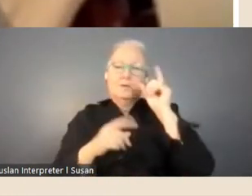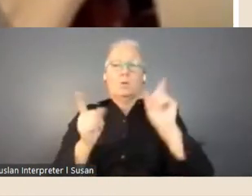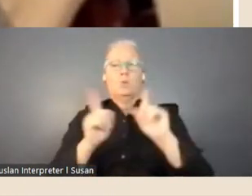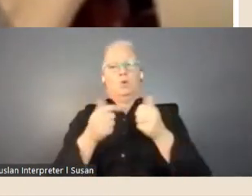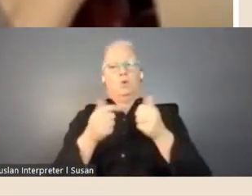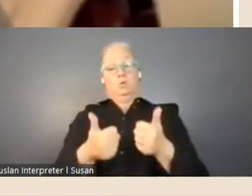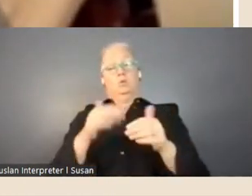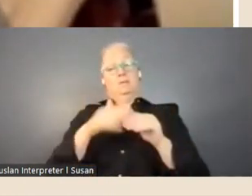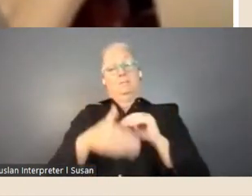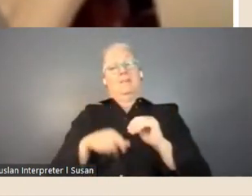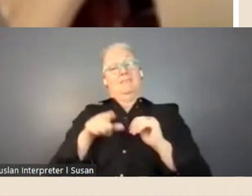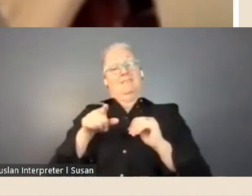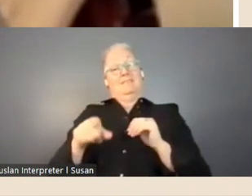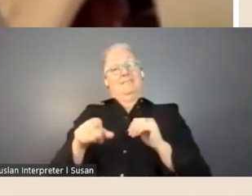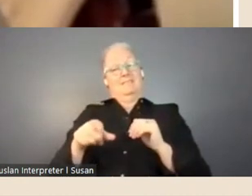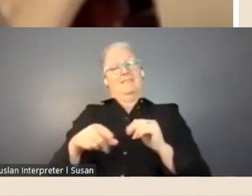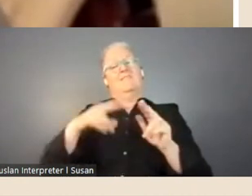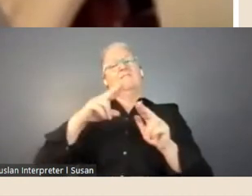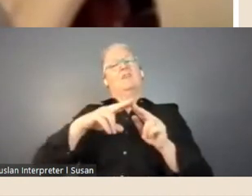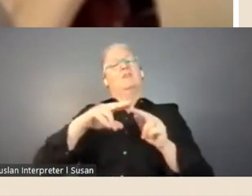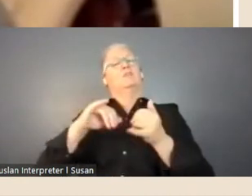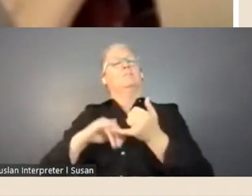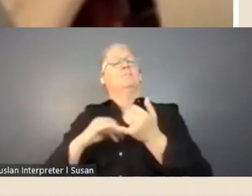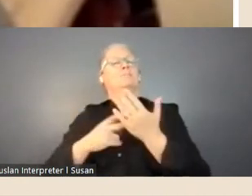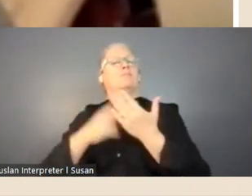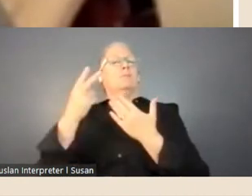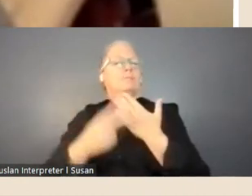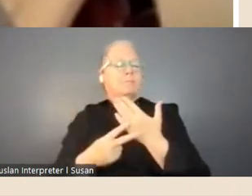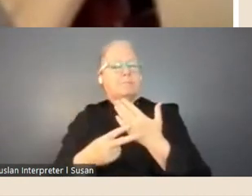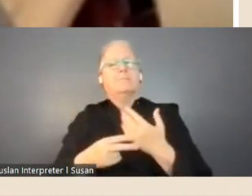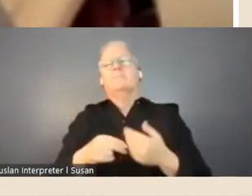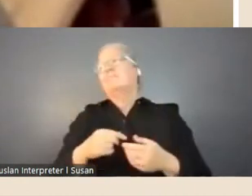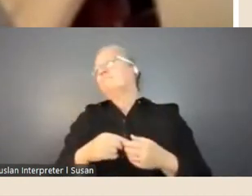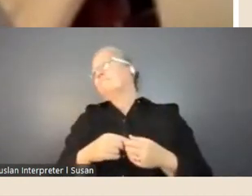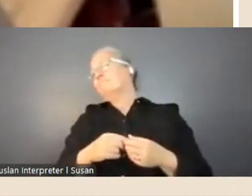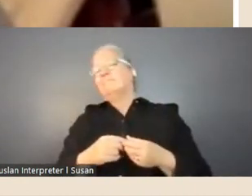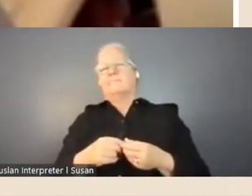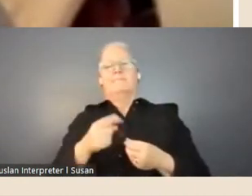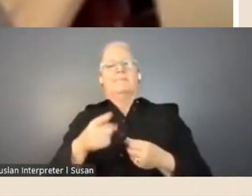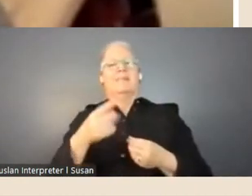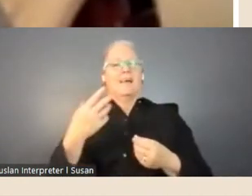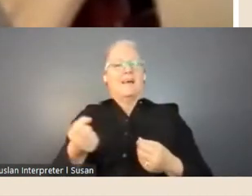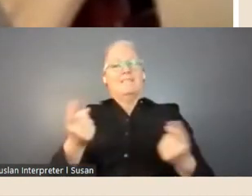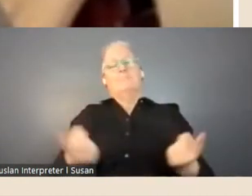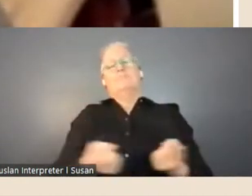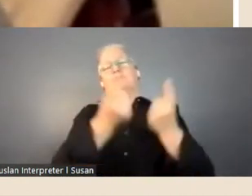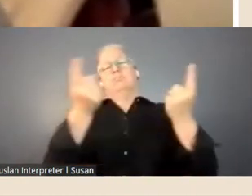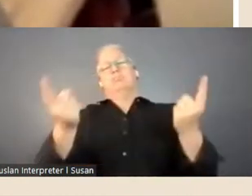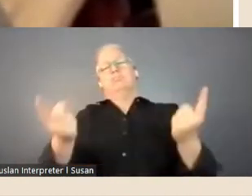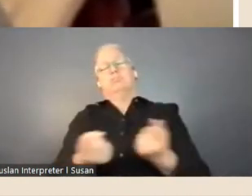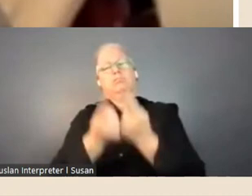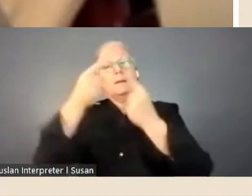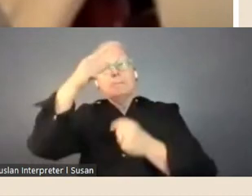it draws interest from a really diverse range of individuals and every fellow's experience is